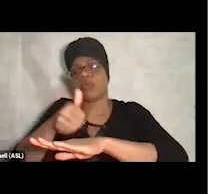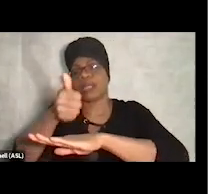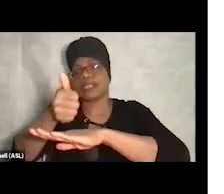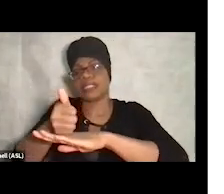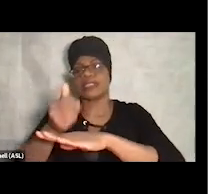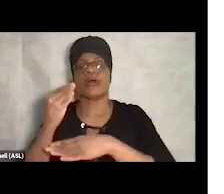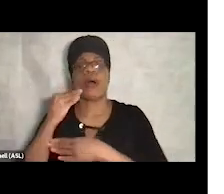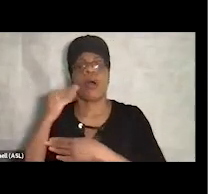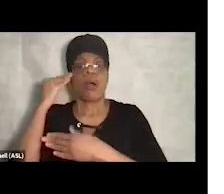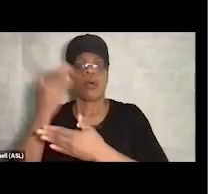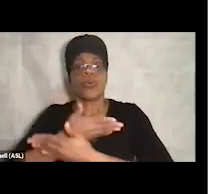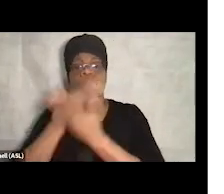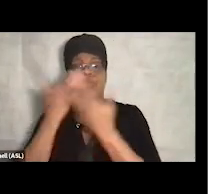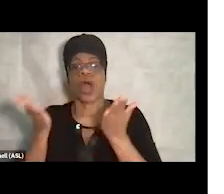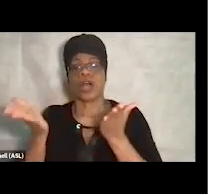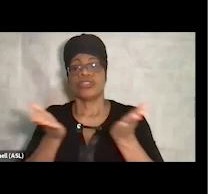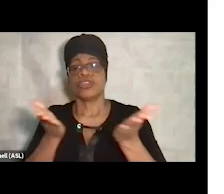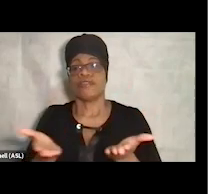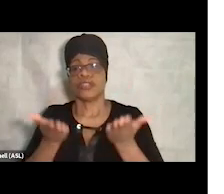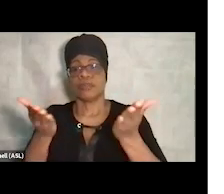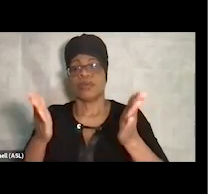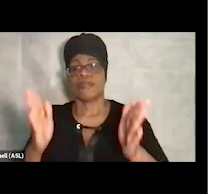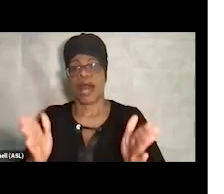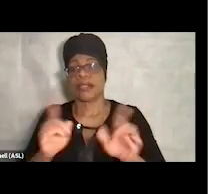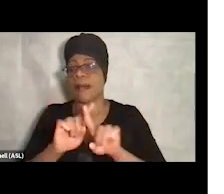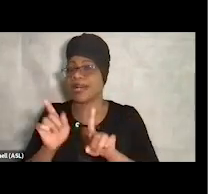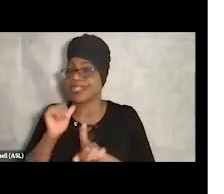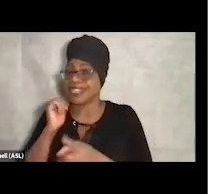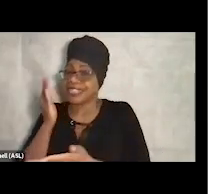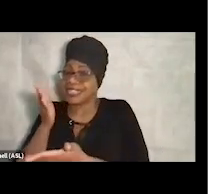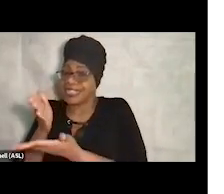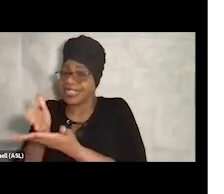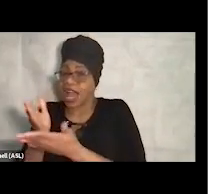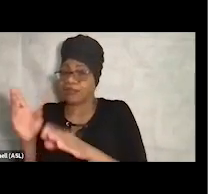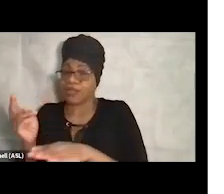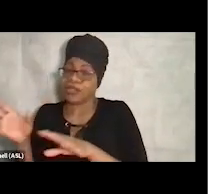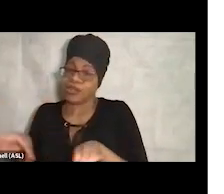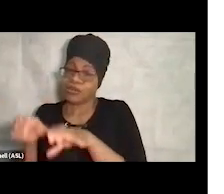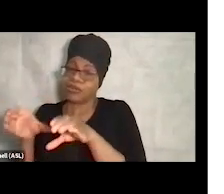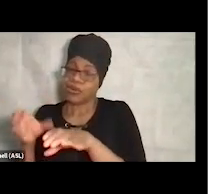and actually they no longer do homelessness, but mostly a food bank and clothing bank provider.